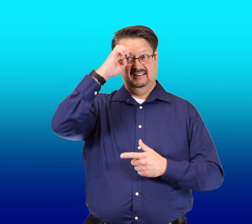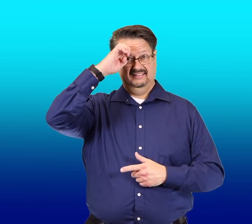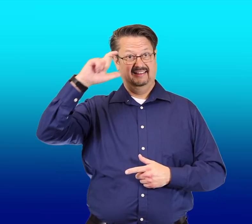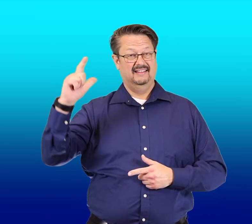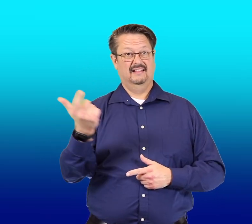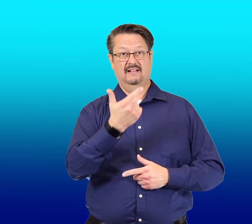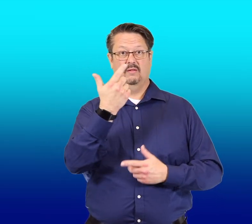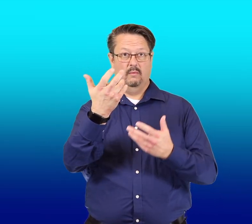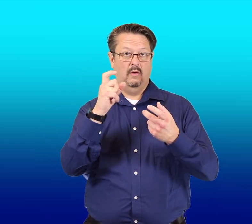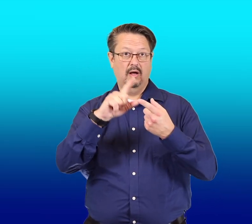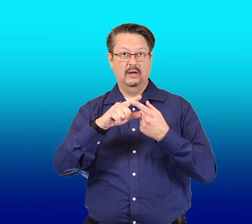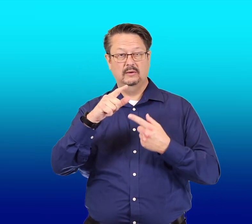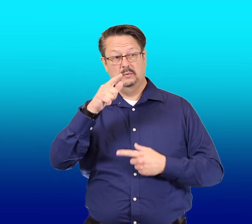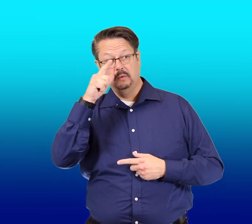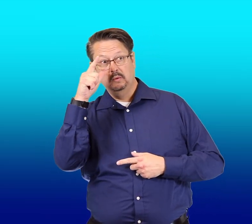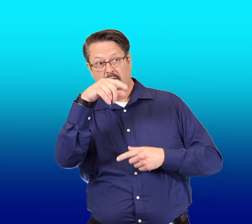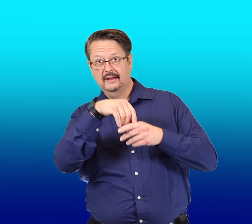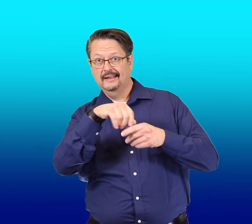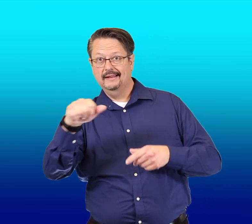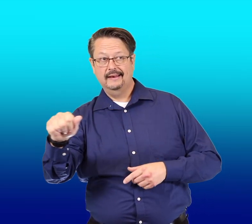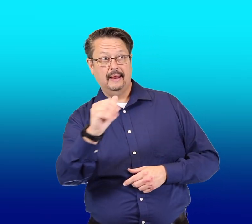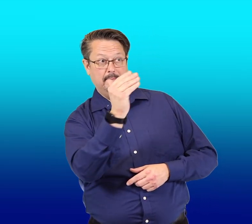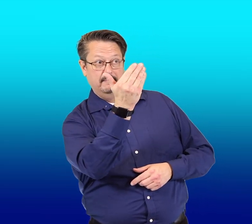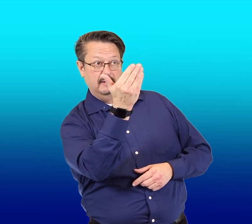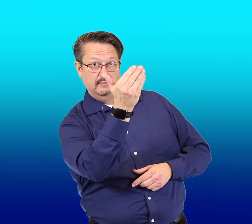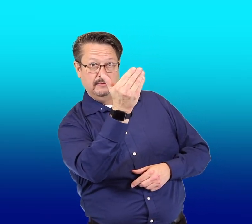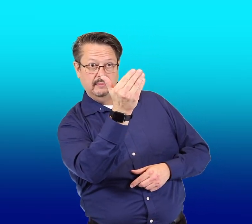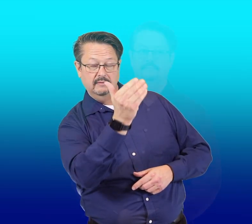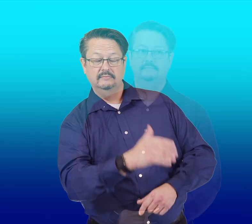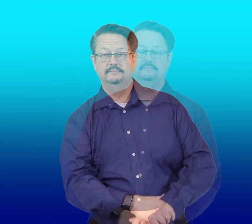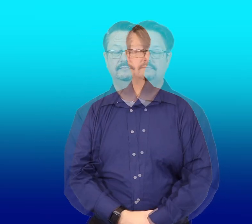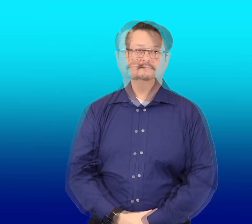Then he'll want to look in a mirror